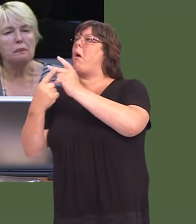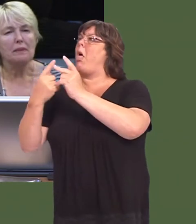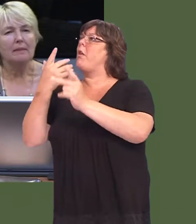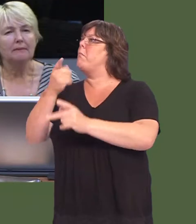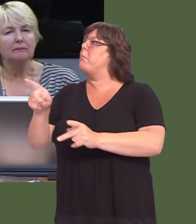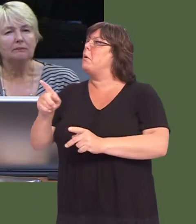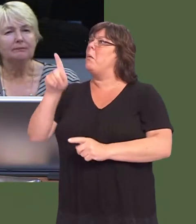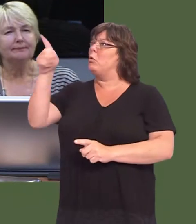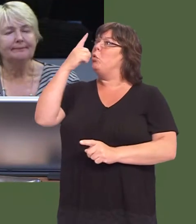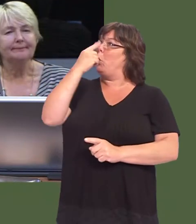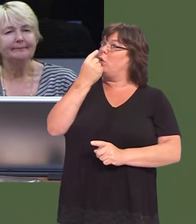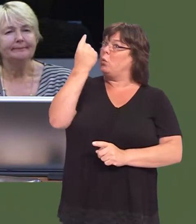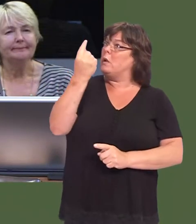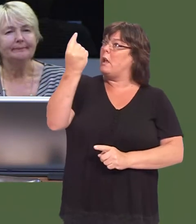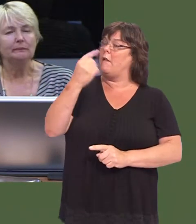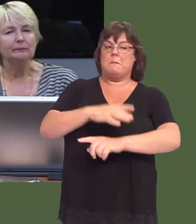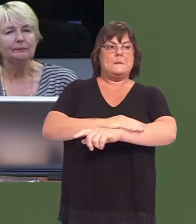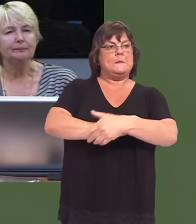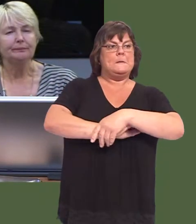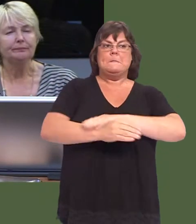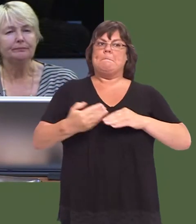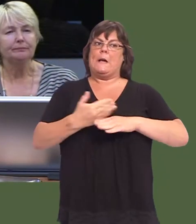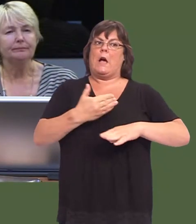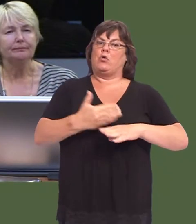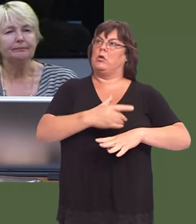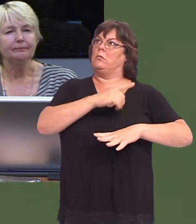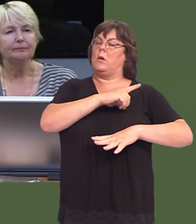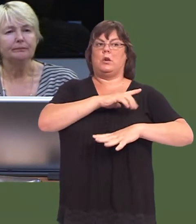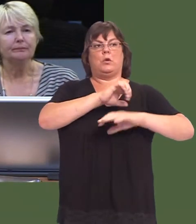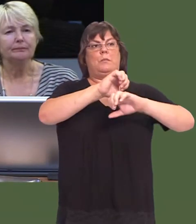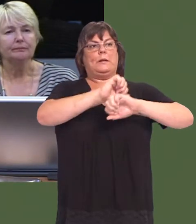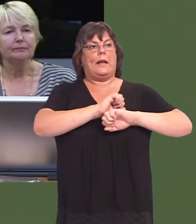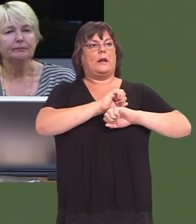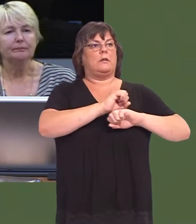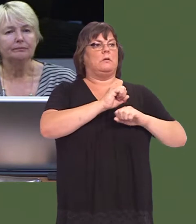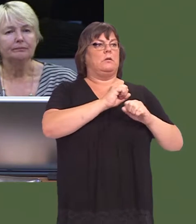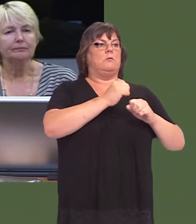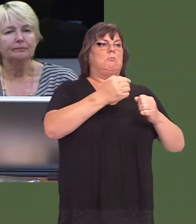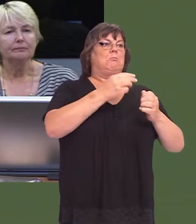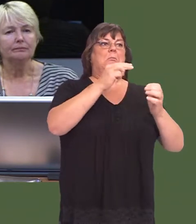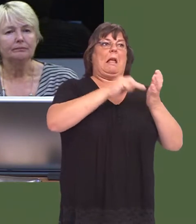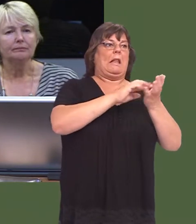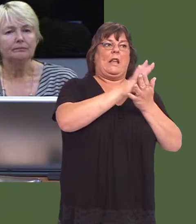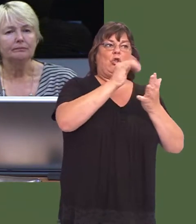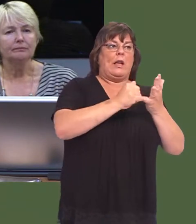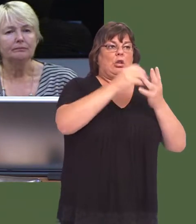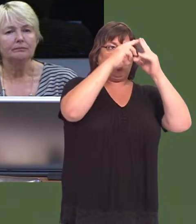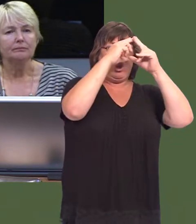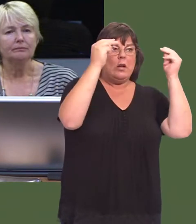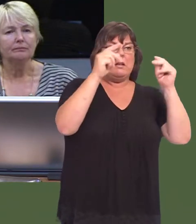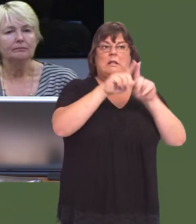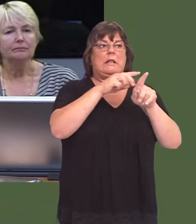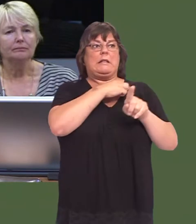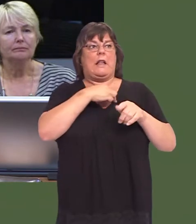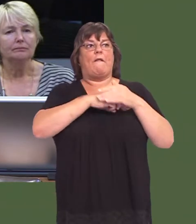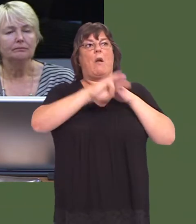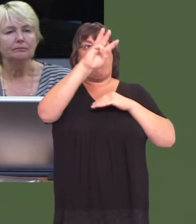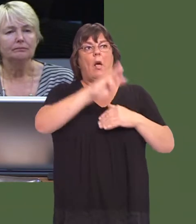but you could be taking action today to protect workers, NHS nurses and NHS staff in Wales.